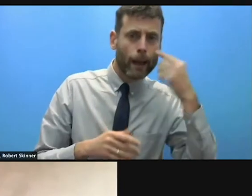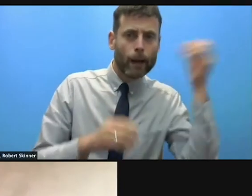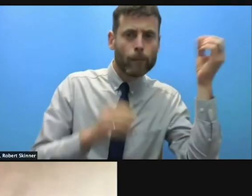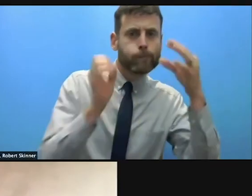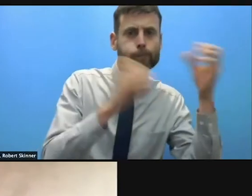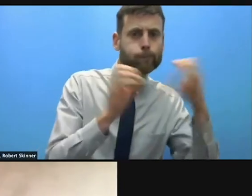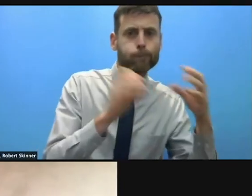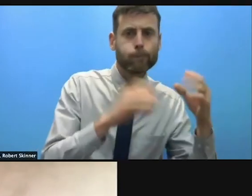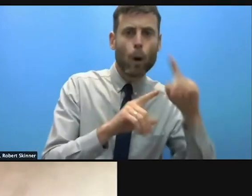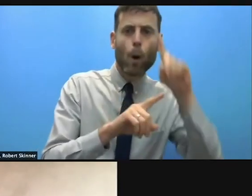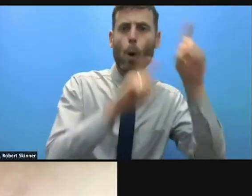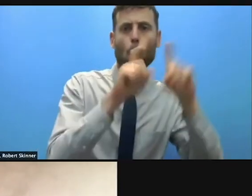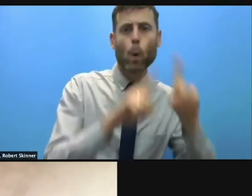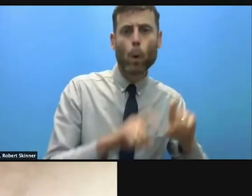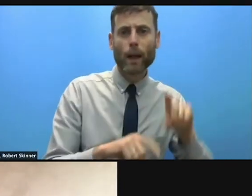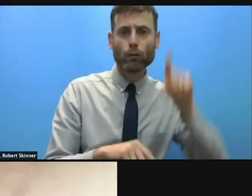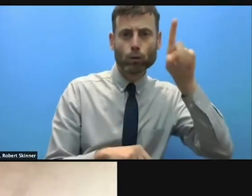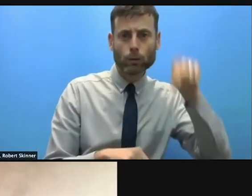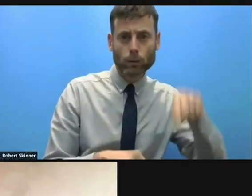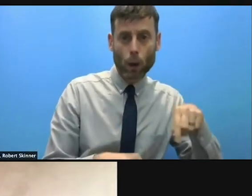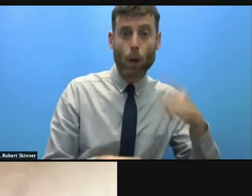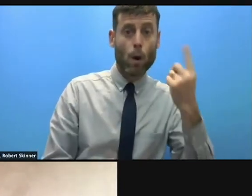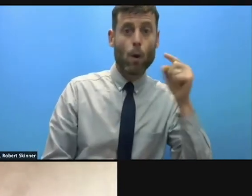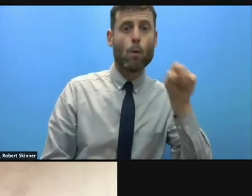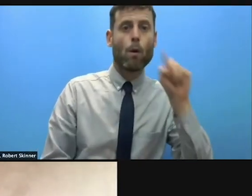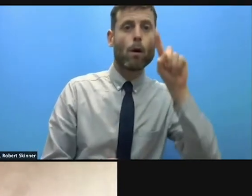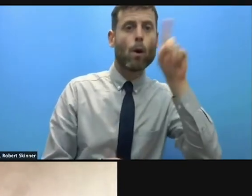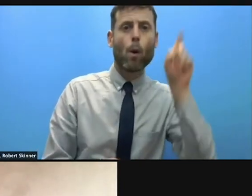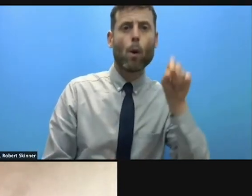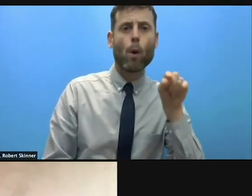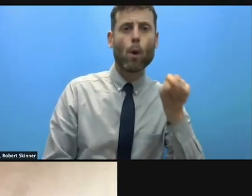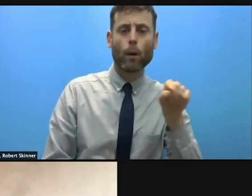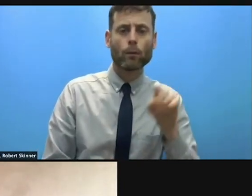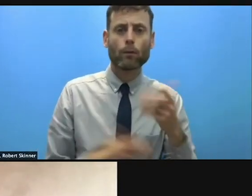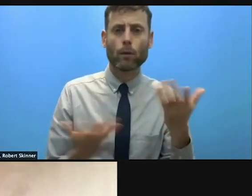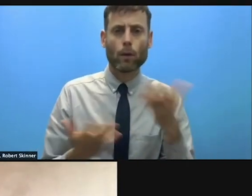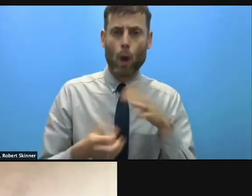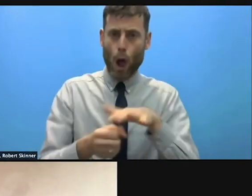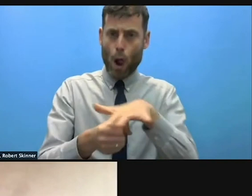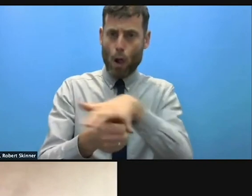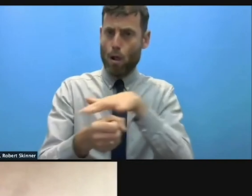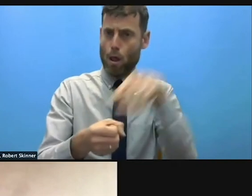one question that relates specifically to this whole question of local actors. A question that